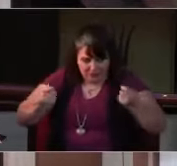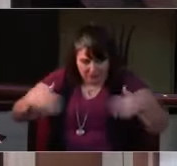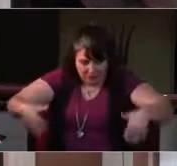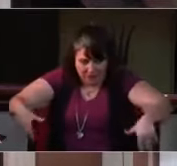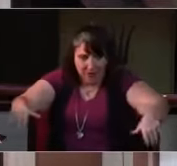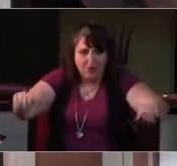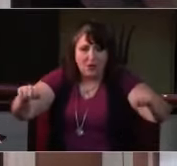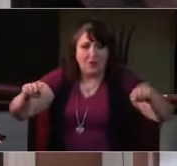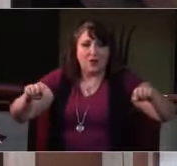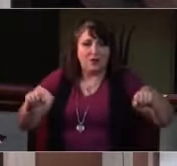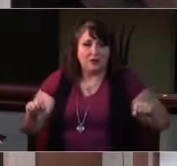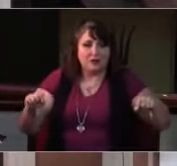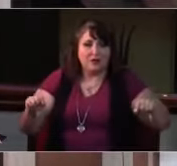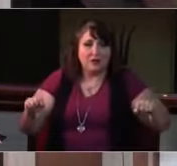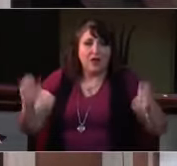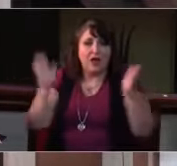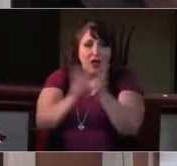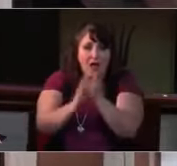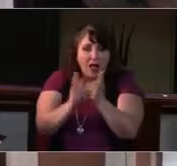so my back is to you. Okay.